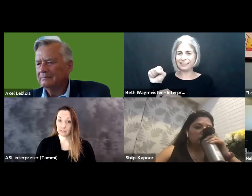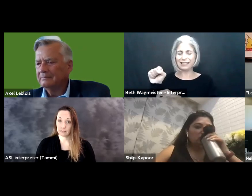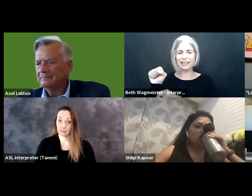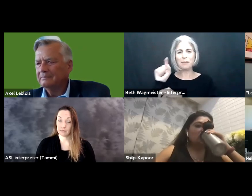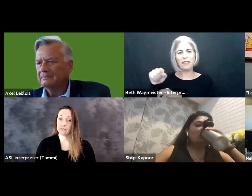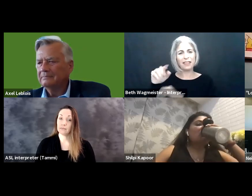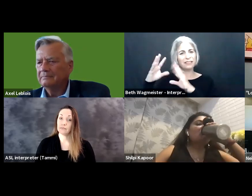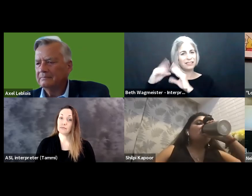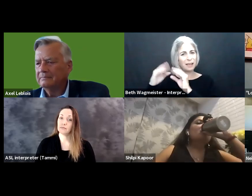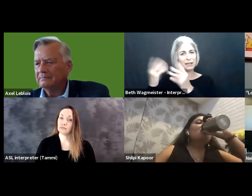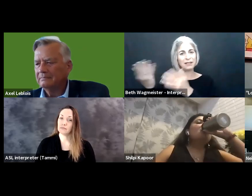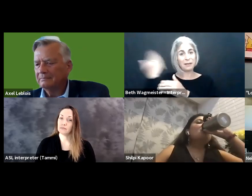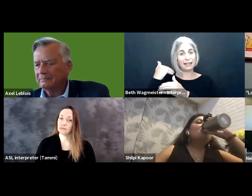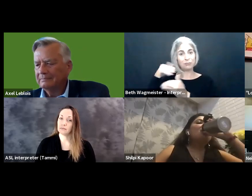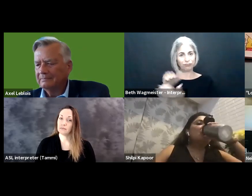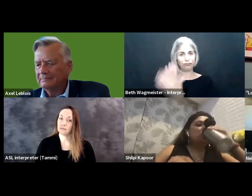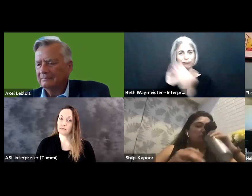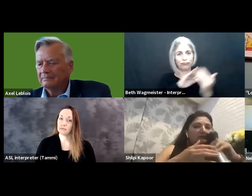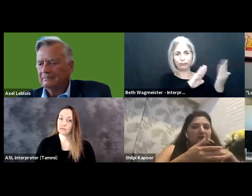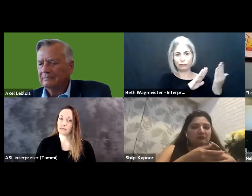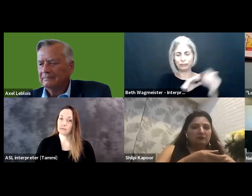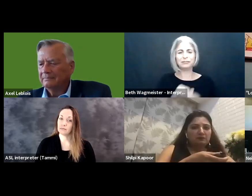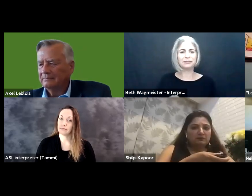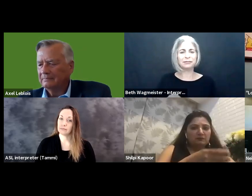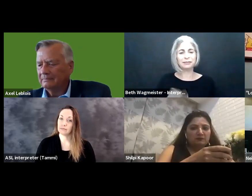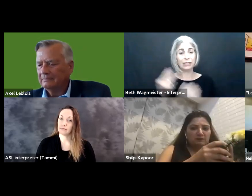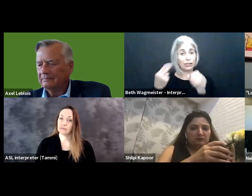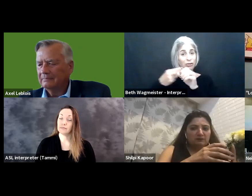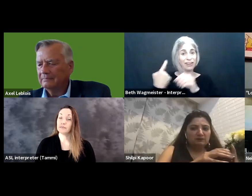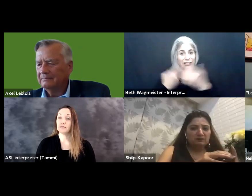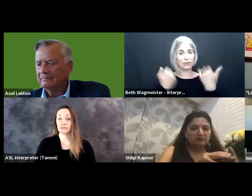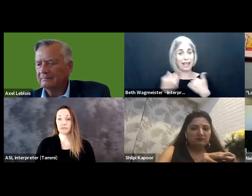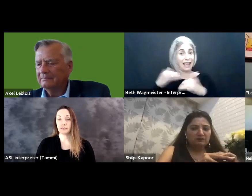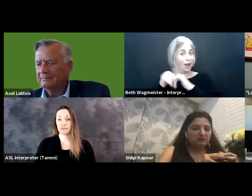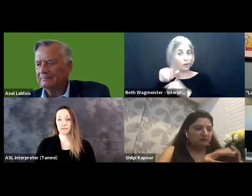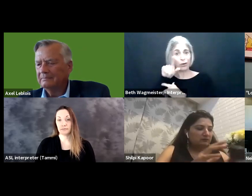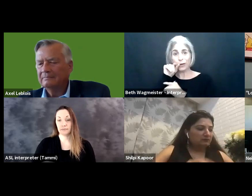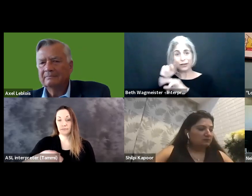with our team from G3ict, IAAP, and EG Crauss. While we're together virtually today,